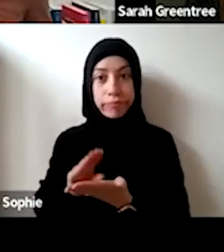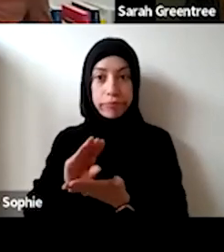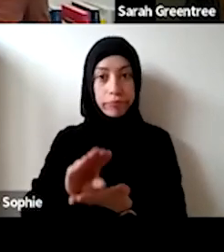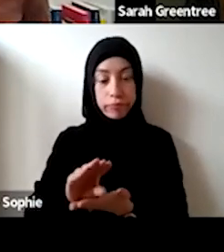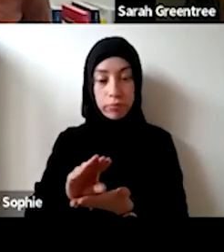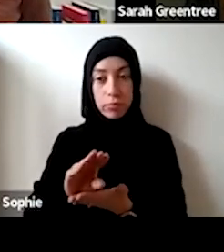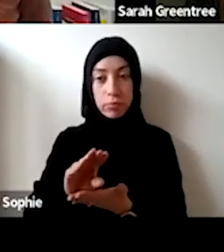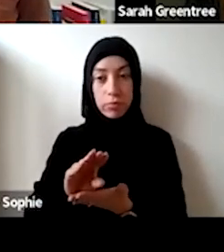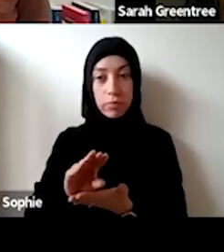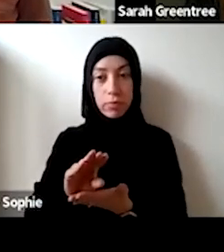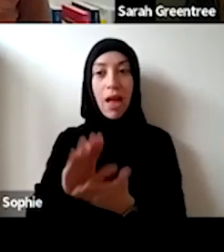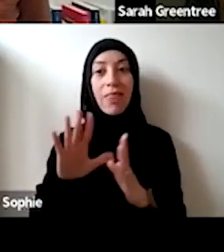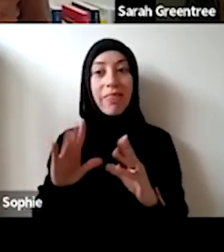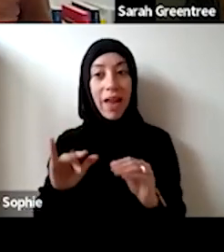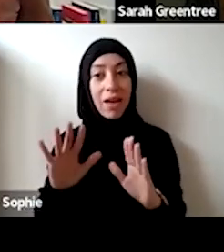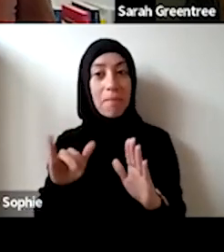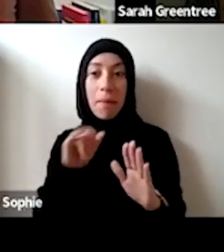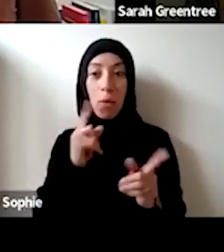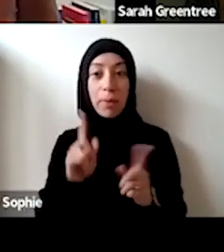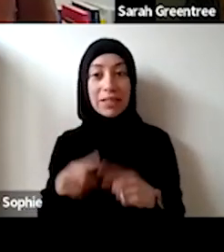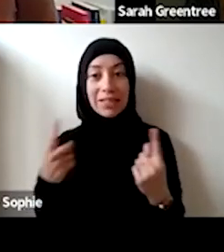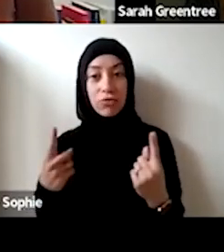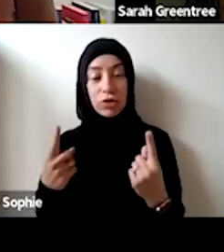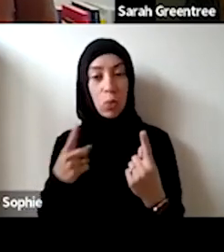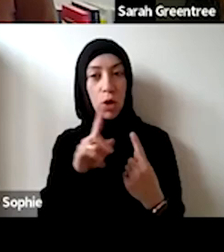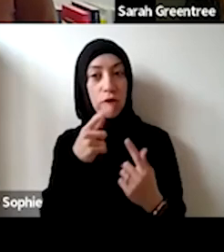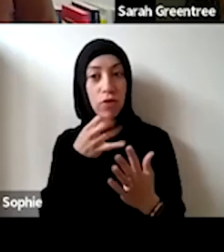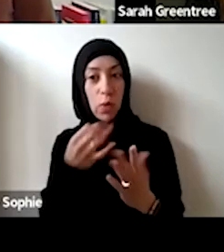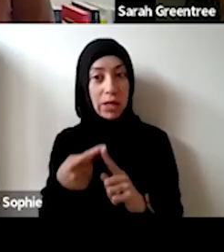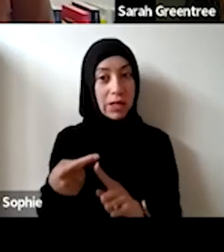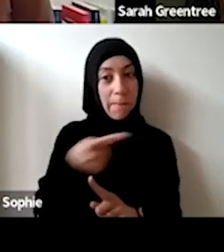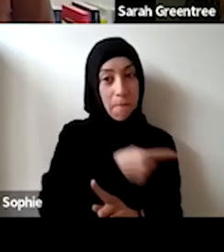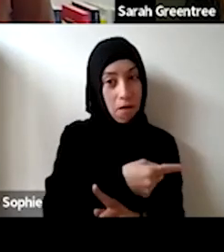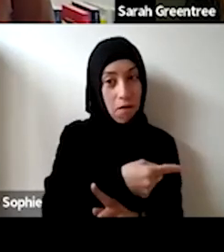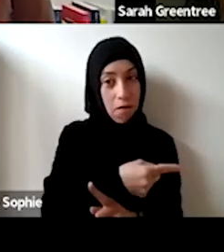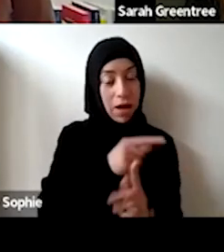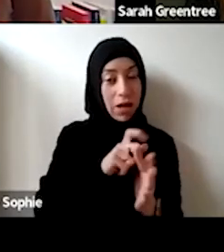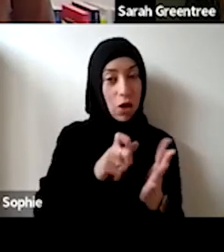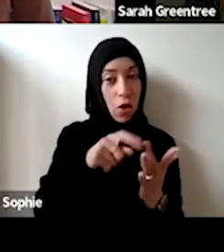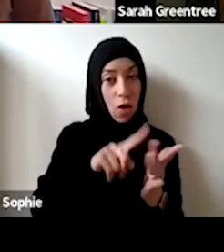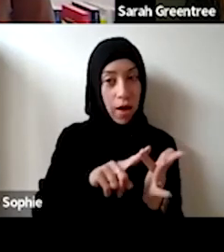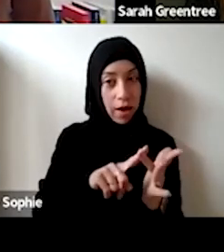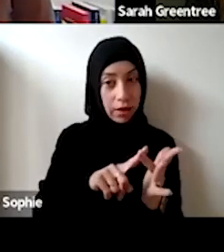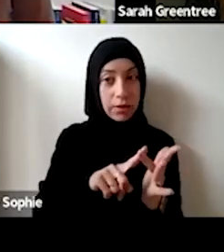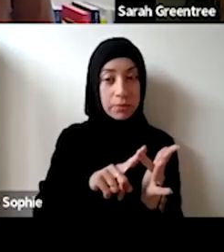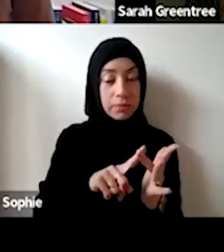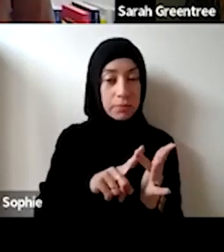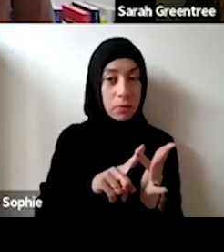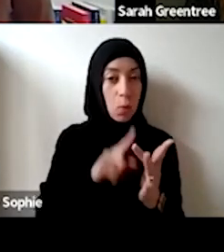and that may be different from from what you've requested through that expression of interest. different from what you have requested from that expression of interest. And also,